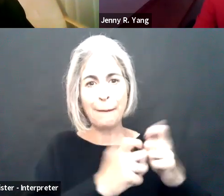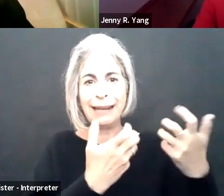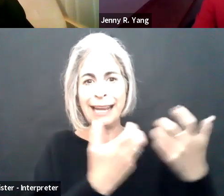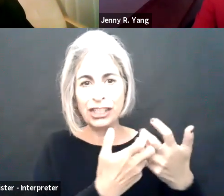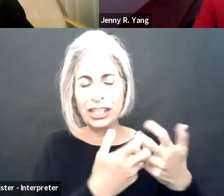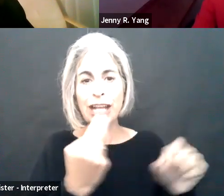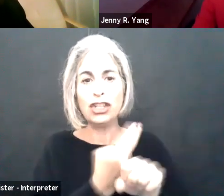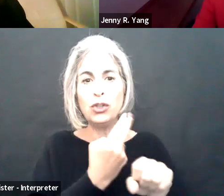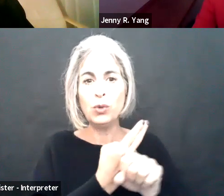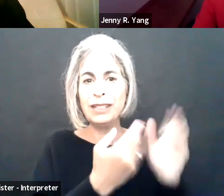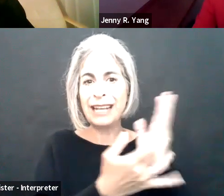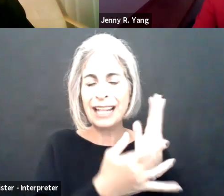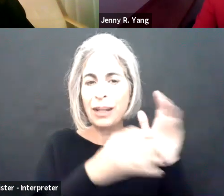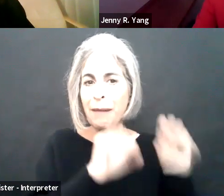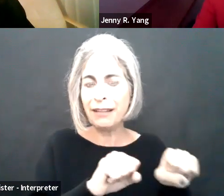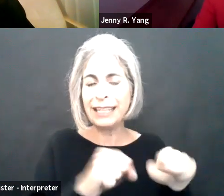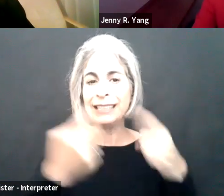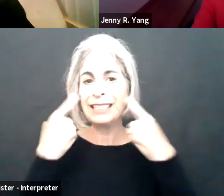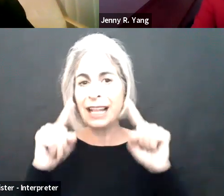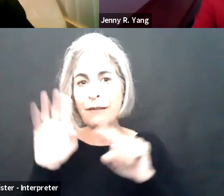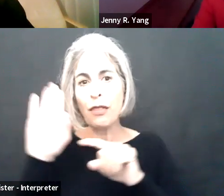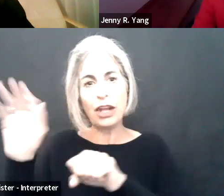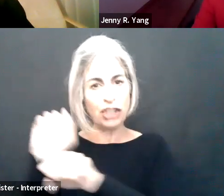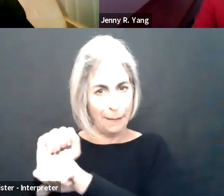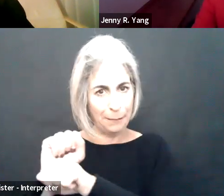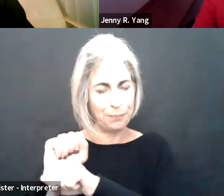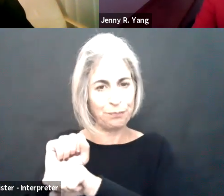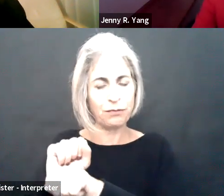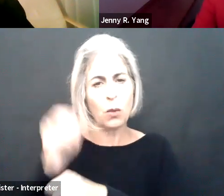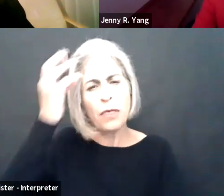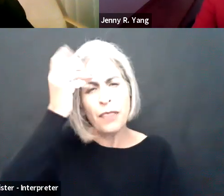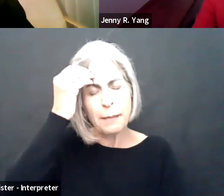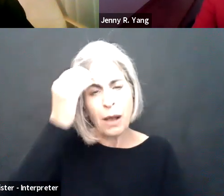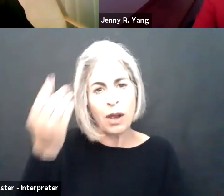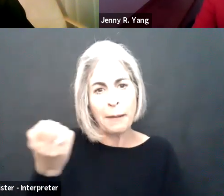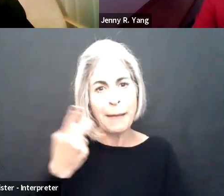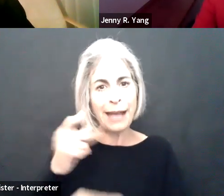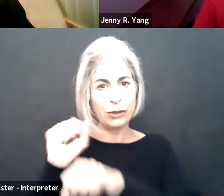reasonable accommodations they need and the ability to use technology to successfully perform their job.